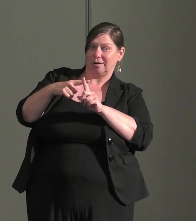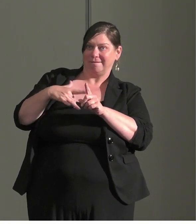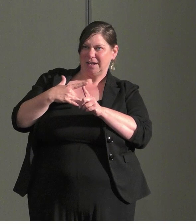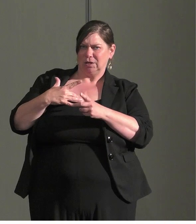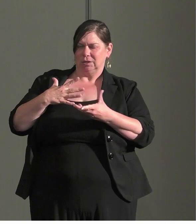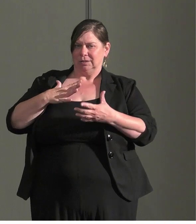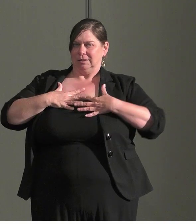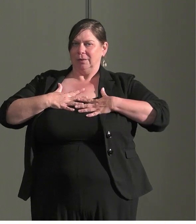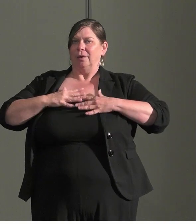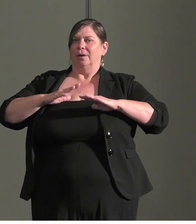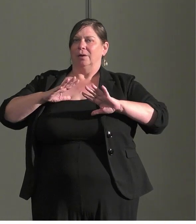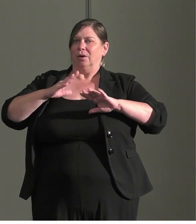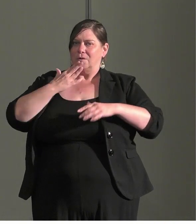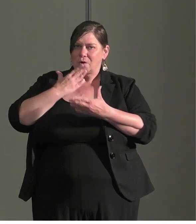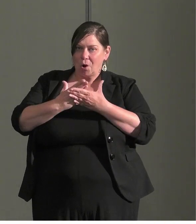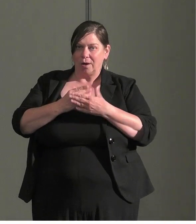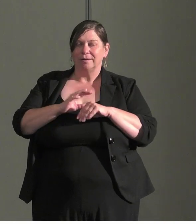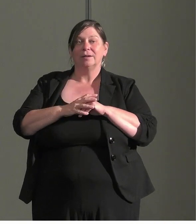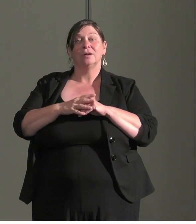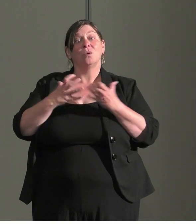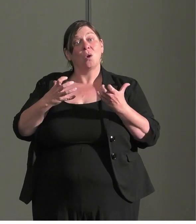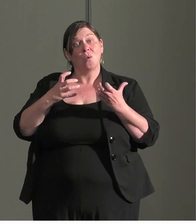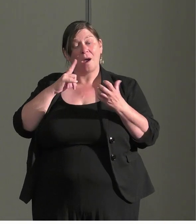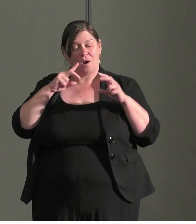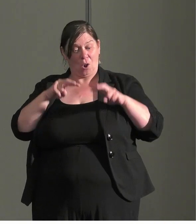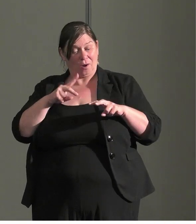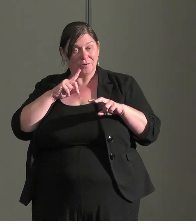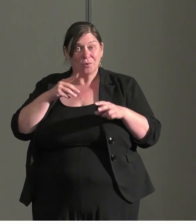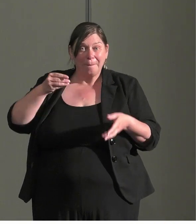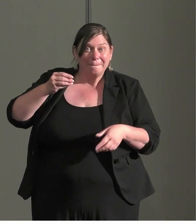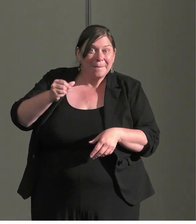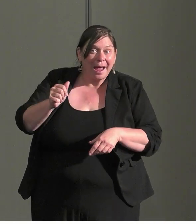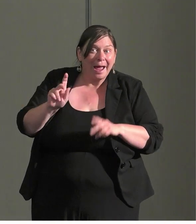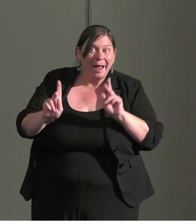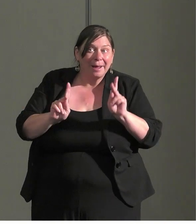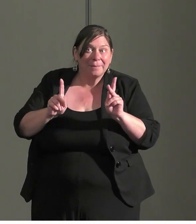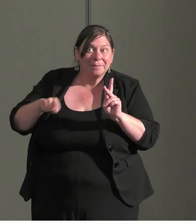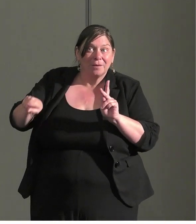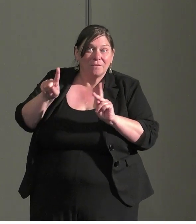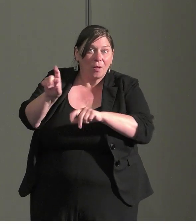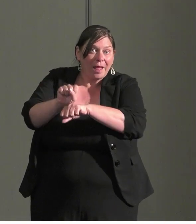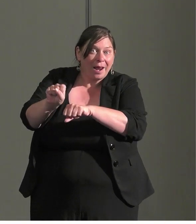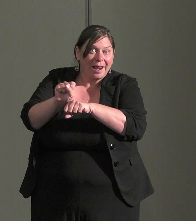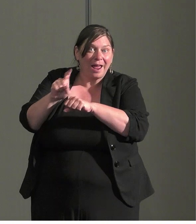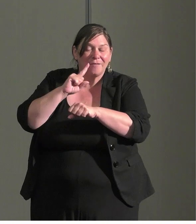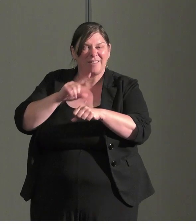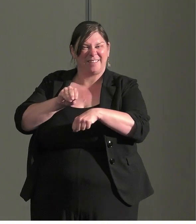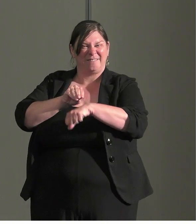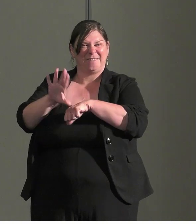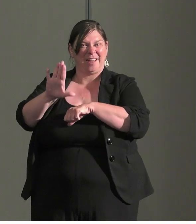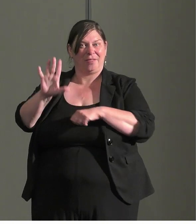systemic issue to pay for their labor and how it affects their government money. We are from Canada